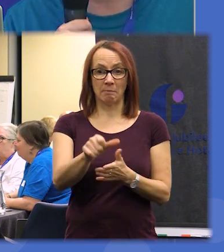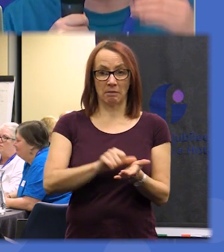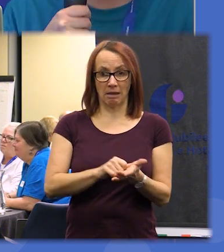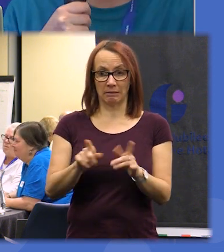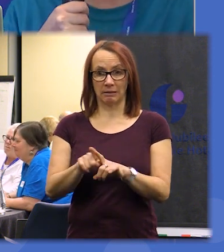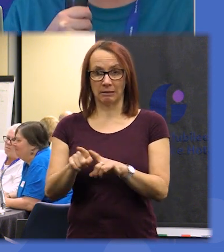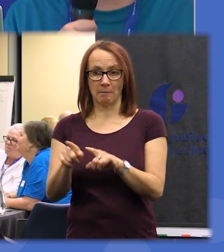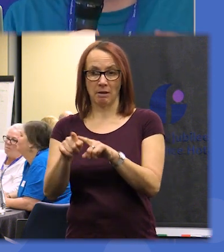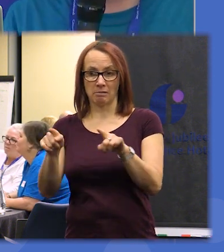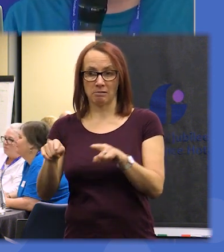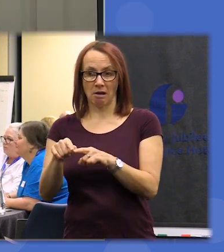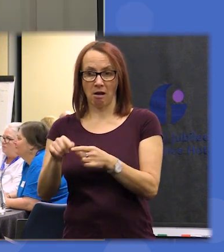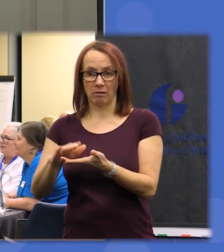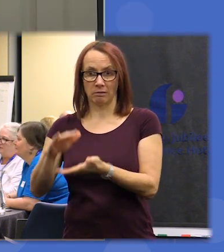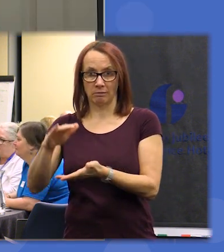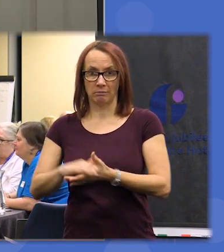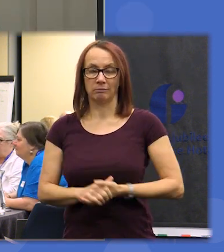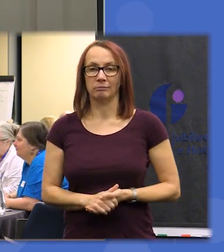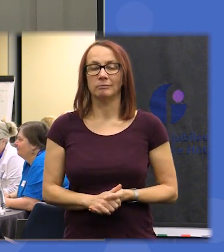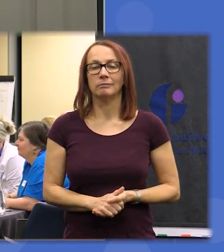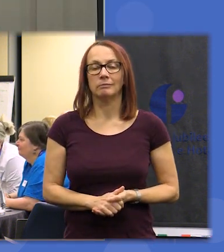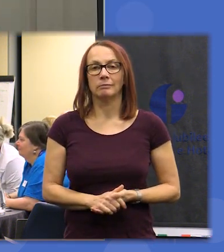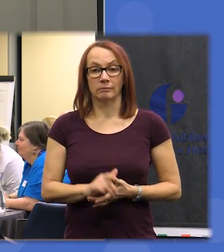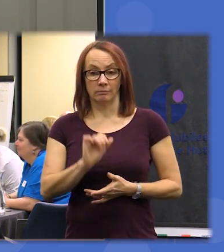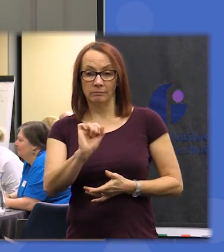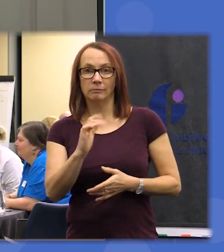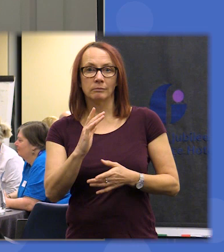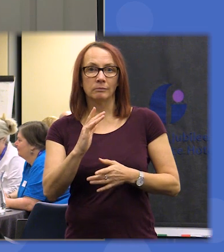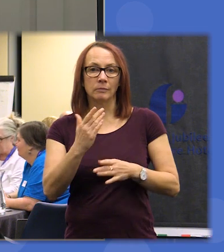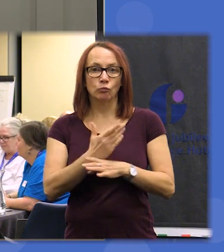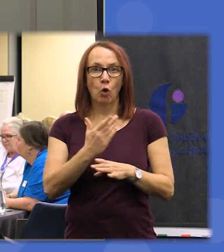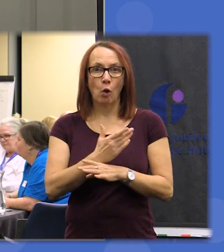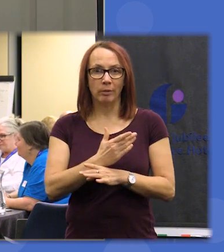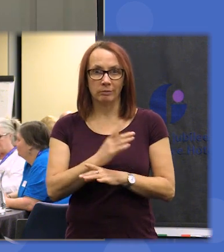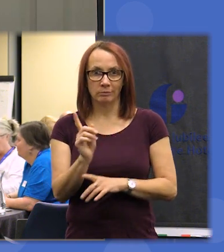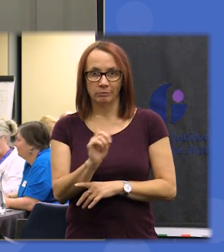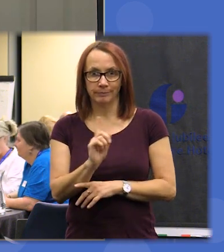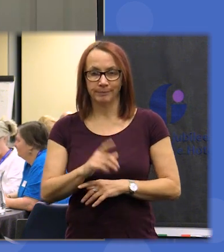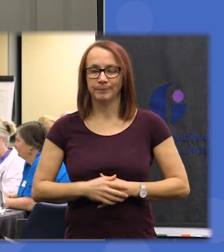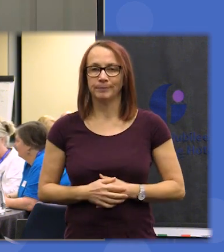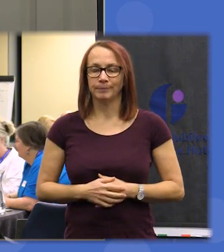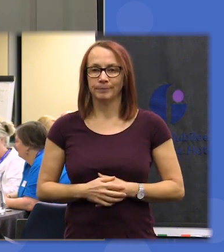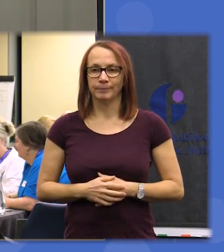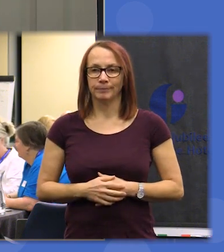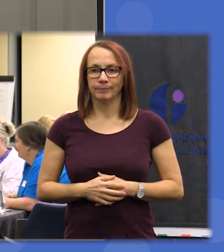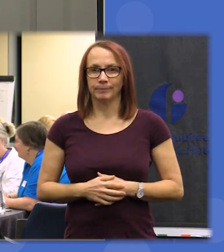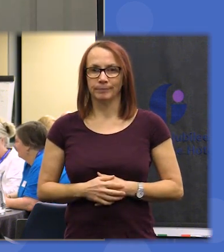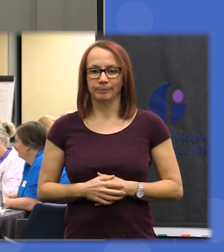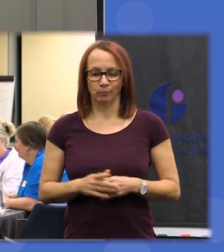but individually and your task now is to gather those statements into three